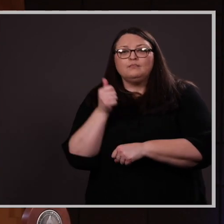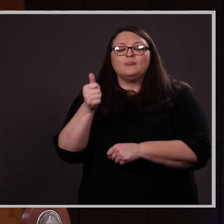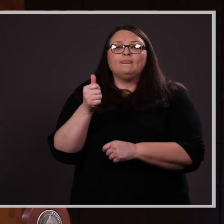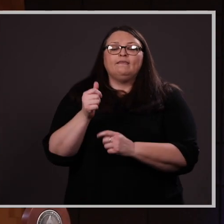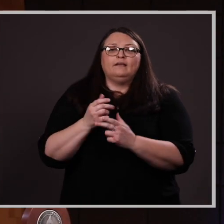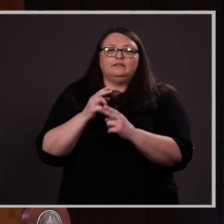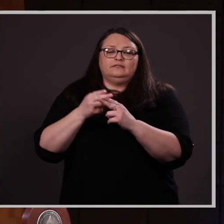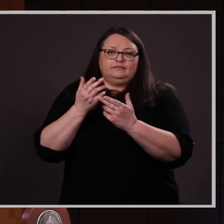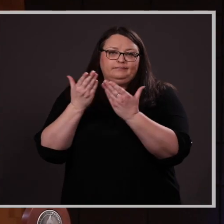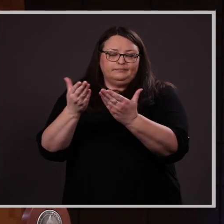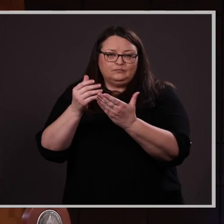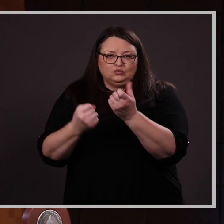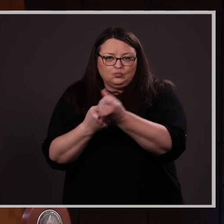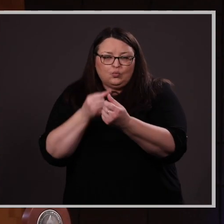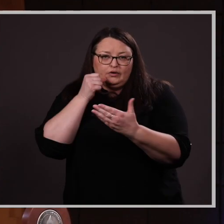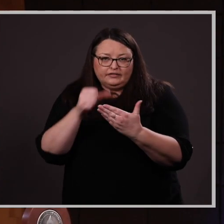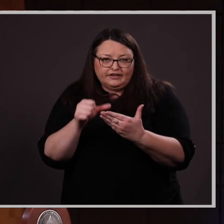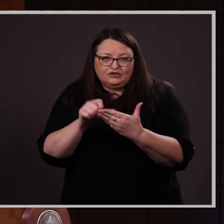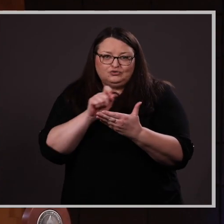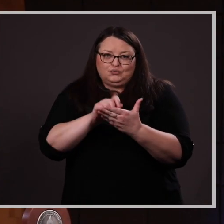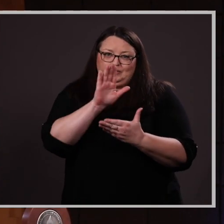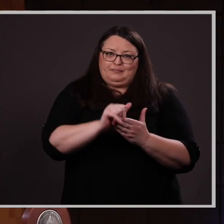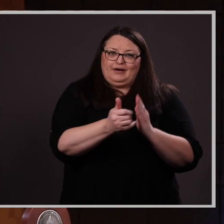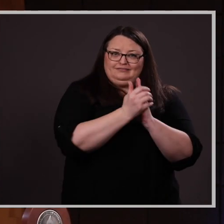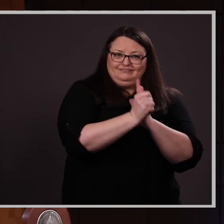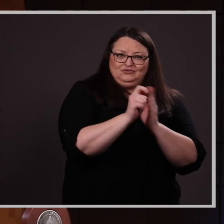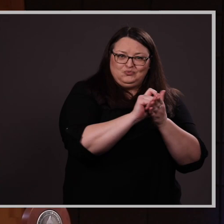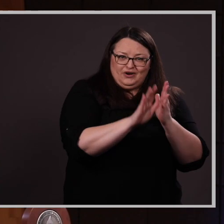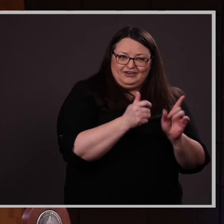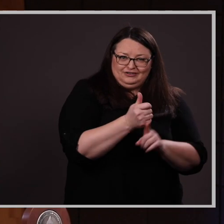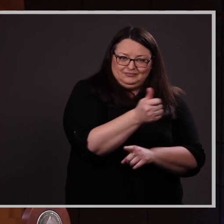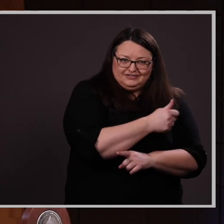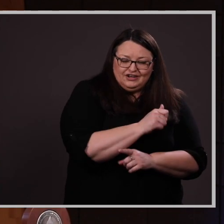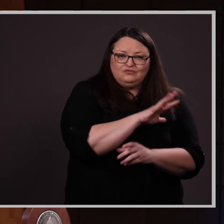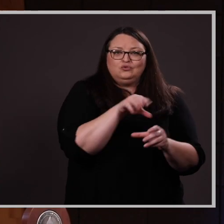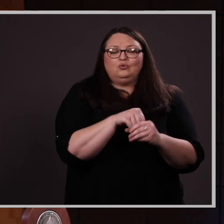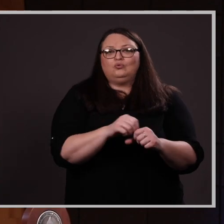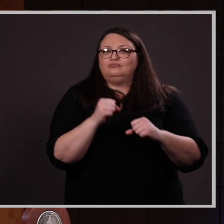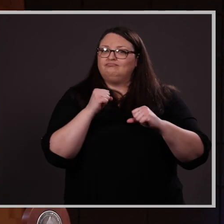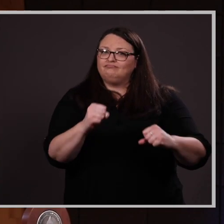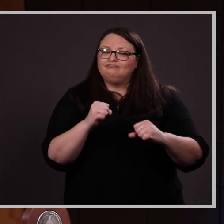were written by truly gifted writers themselves and included powerful examples of how Bridget